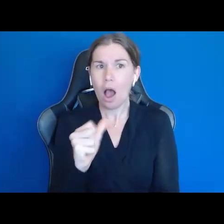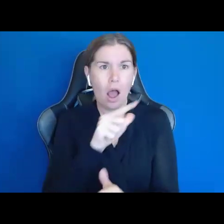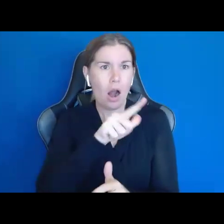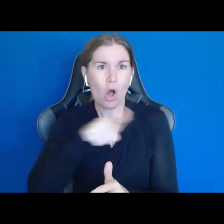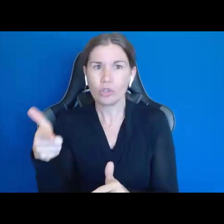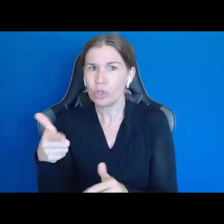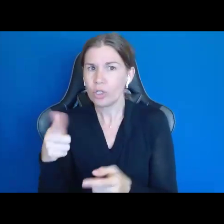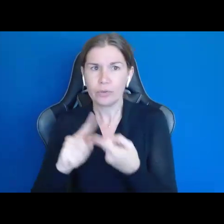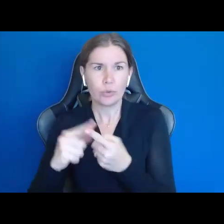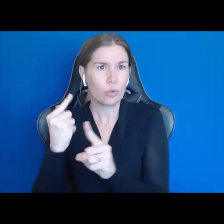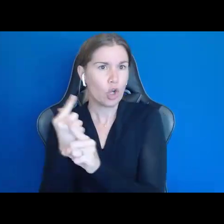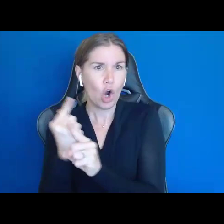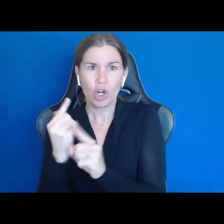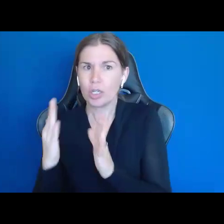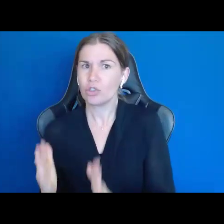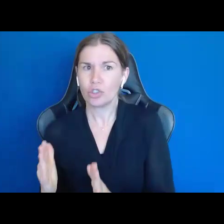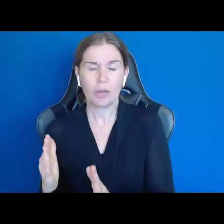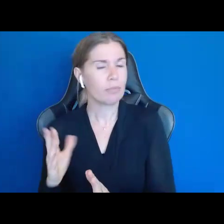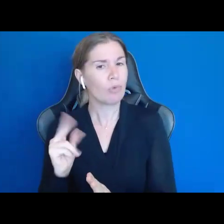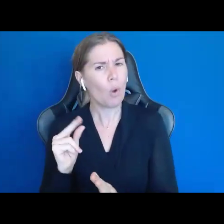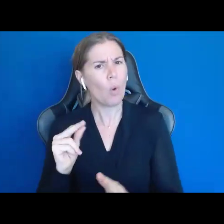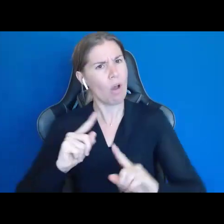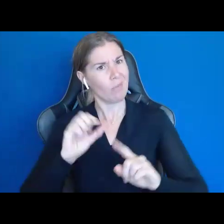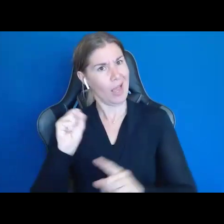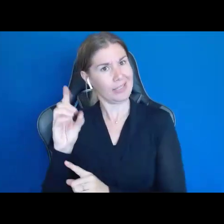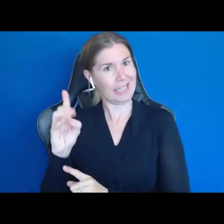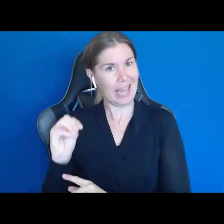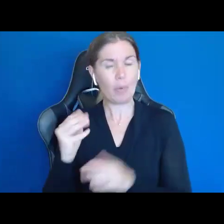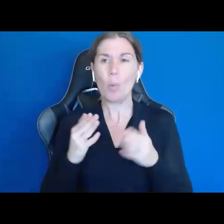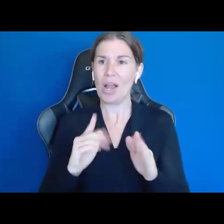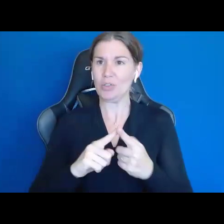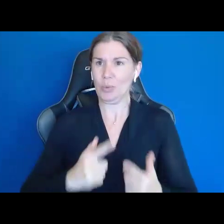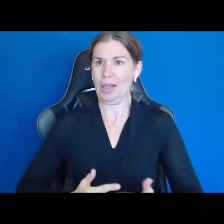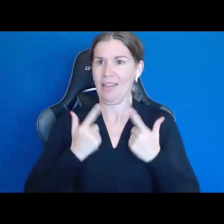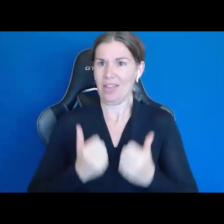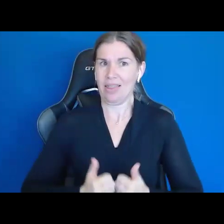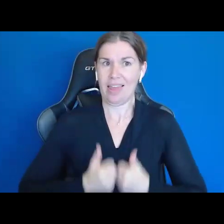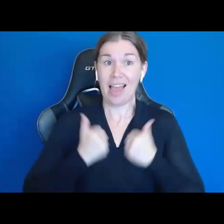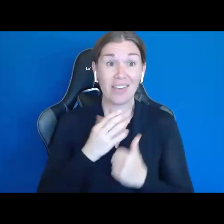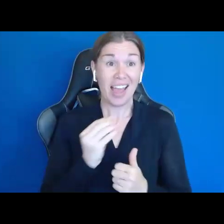to live life, to make sure that you are self determined and give you the best chance to live the best life.